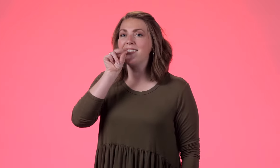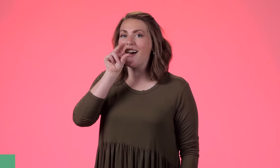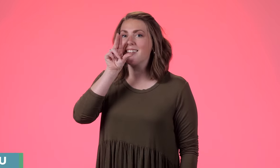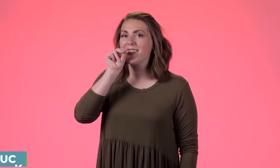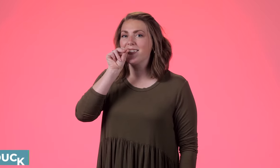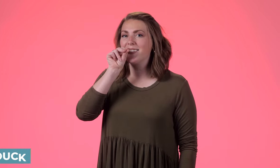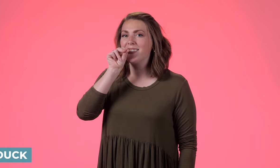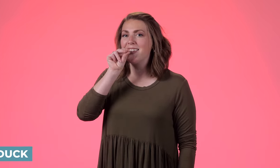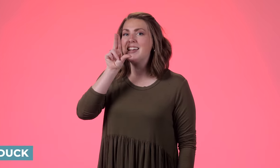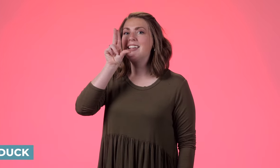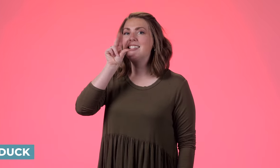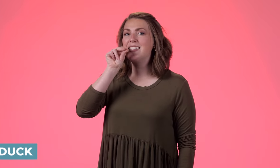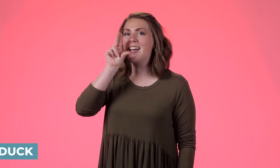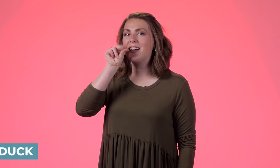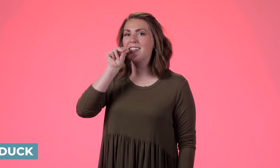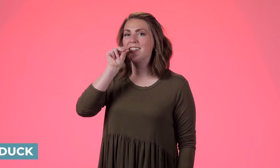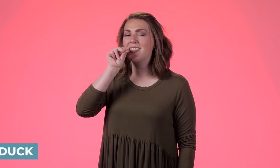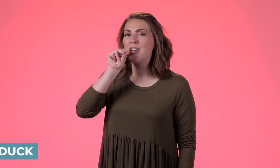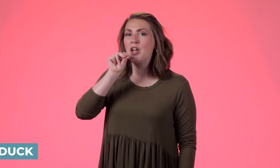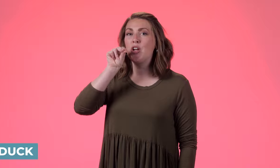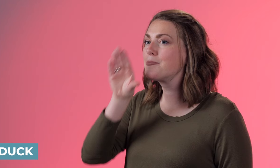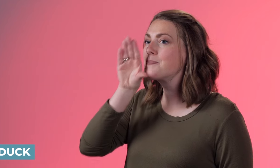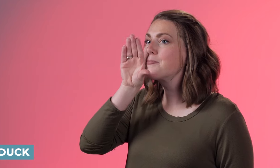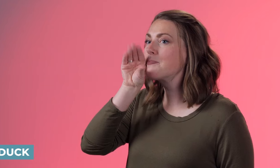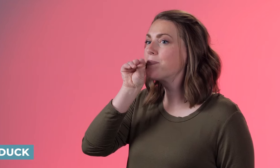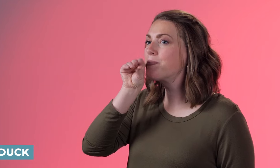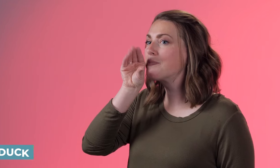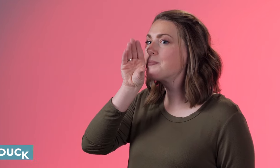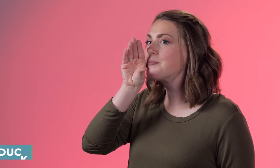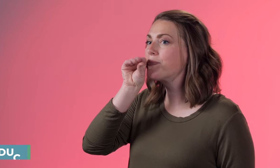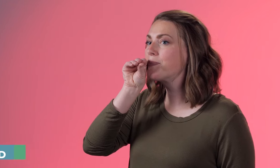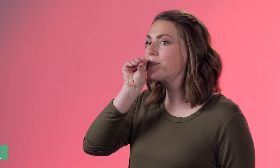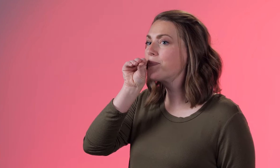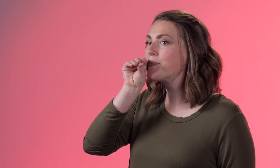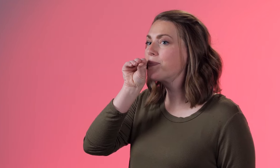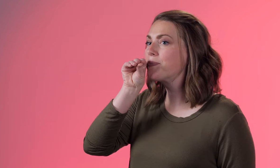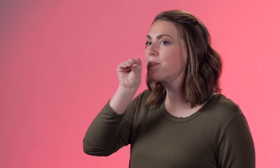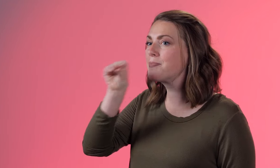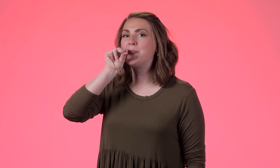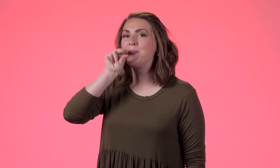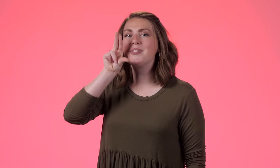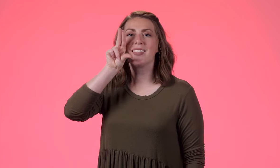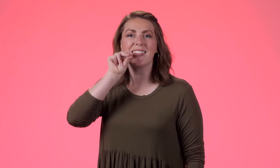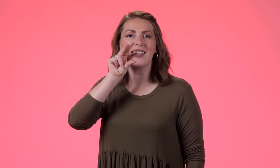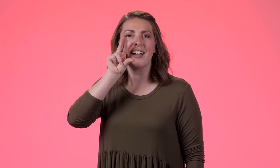'Duck duck, you're making the shape of the duck's bill 'duck.'